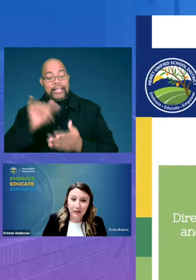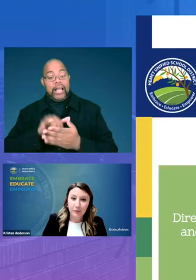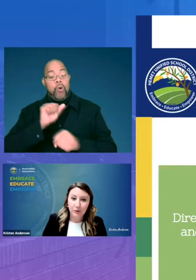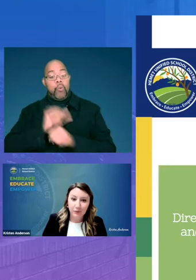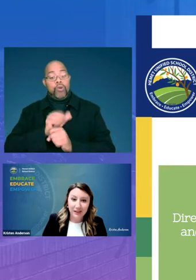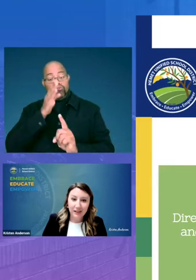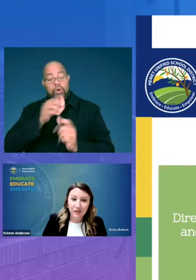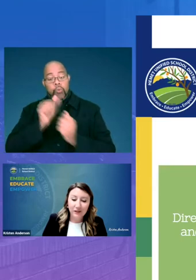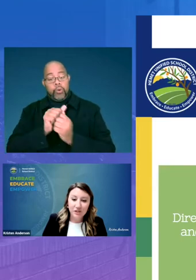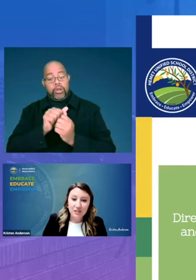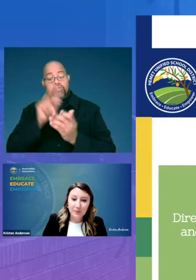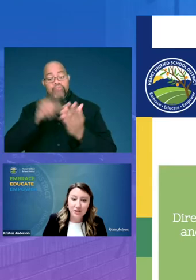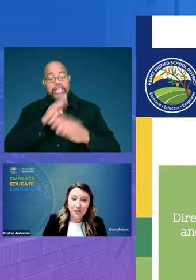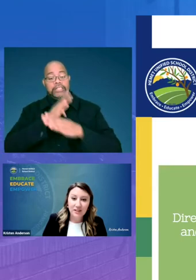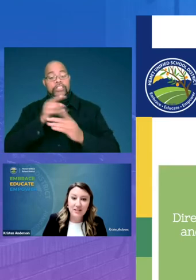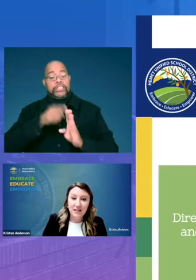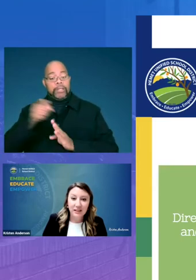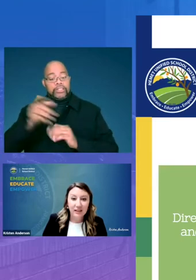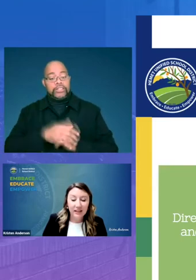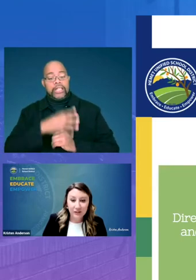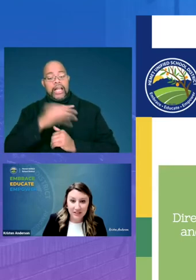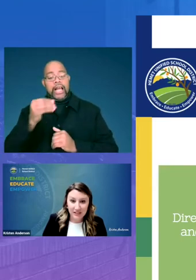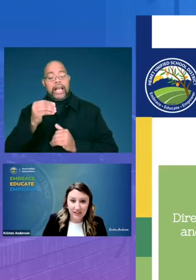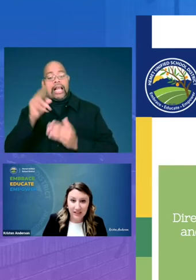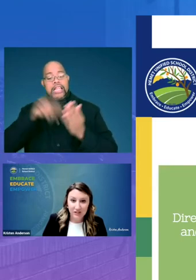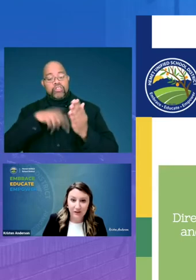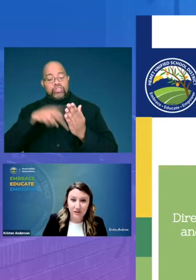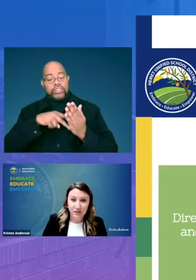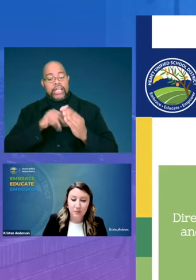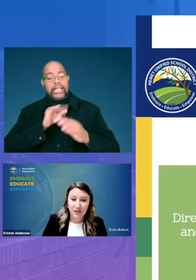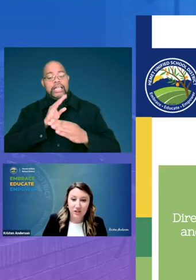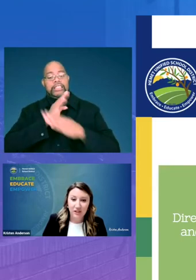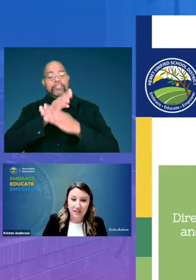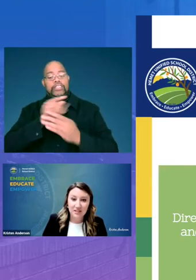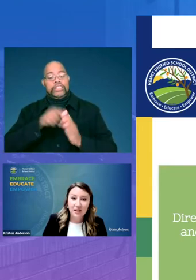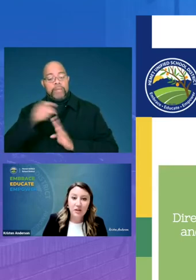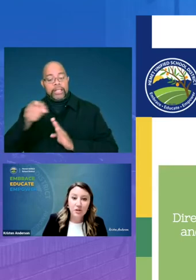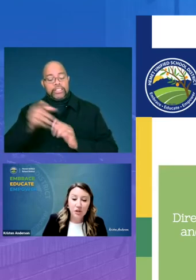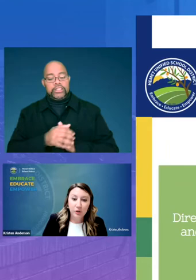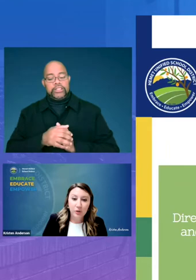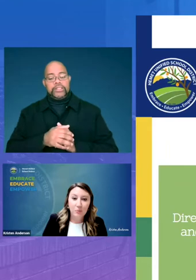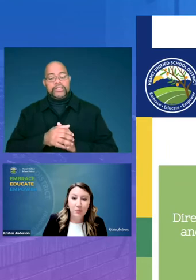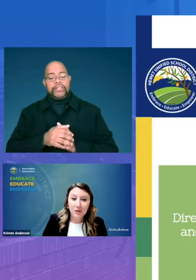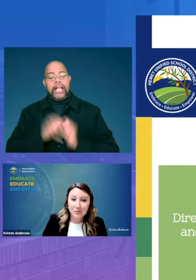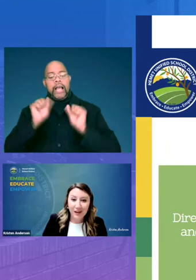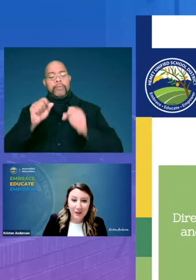with the reading intervention specialist and the literacy intervention specialist to multiply the